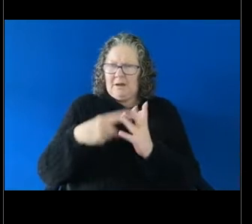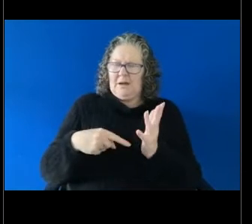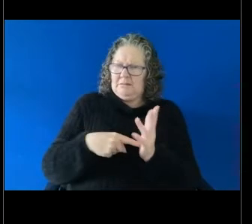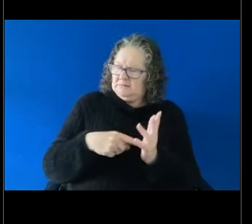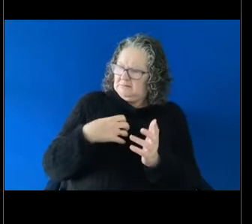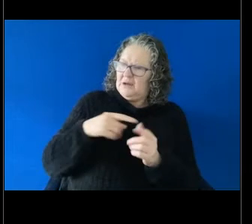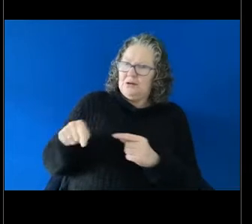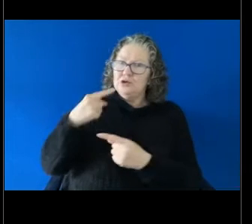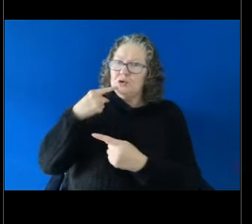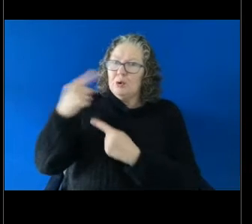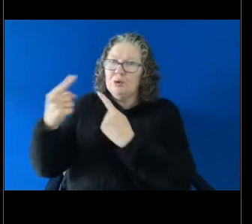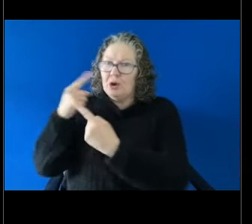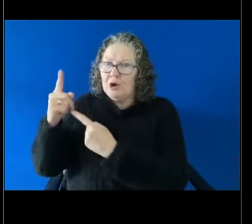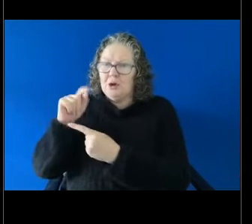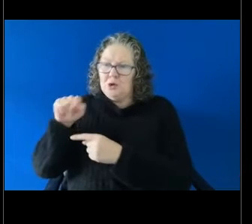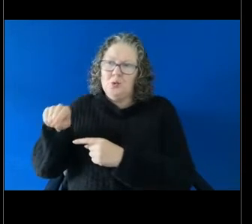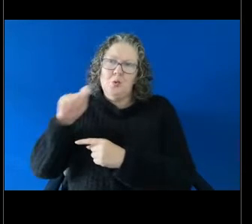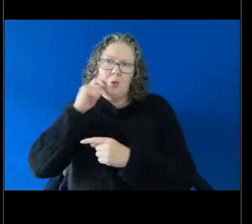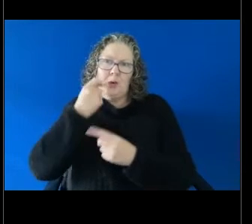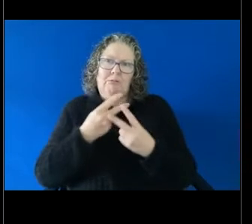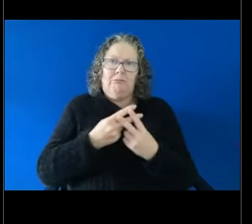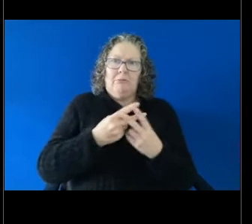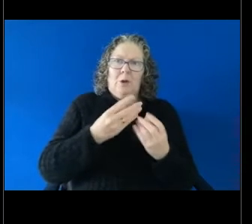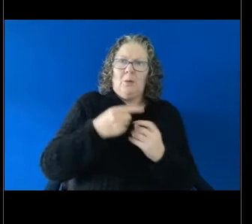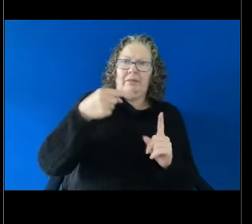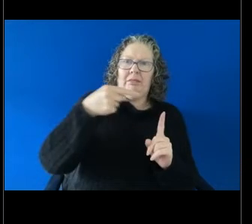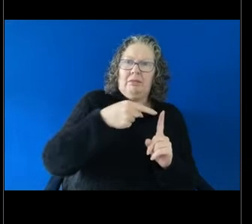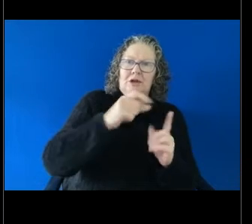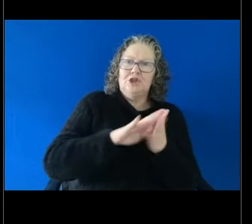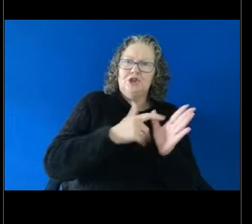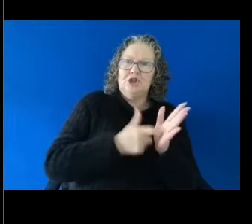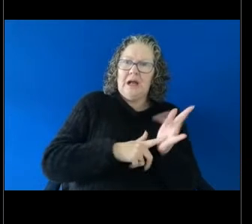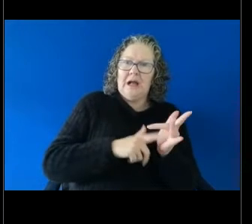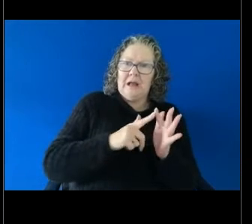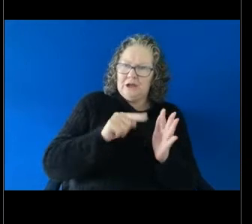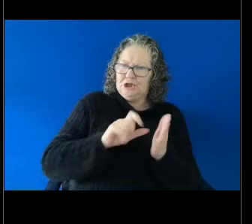they're going to sleep with Charlie. Charlie feels uncomfortable. Is this sexual harassment?